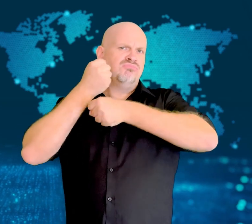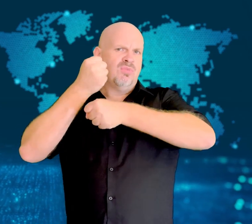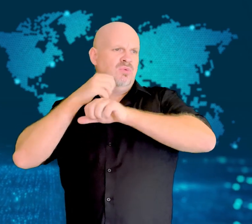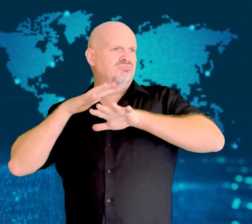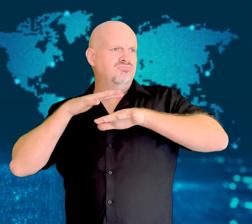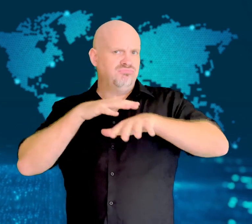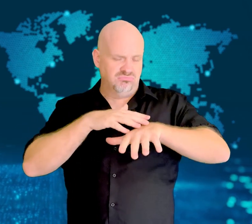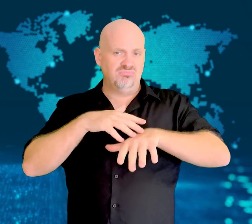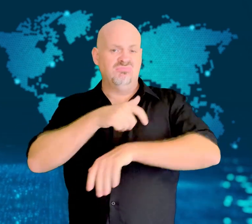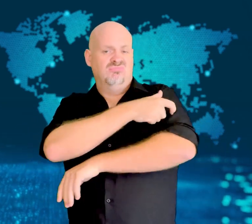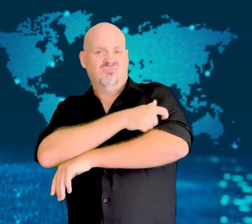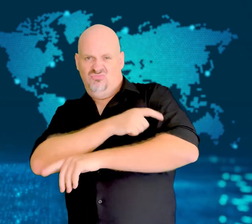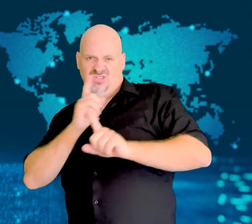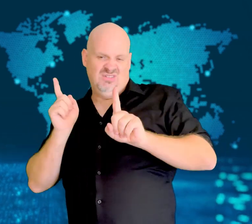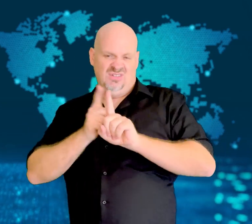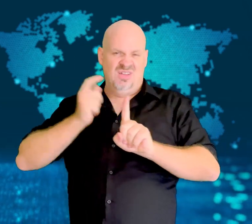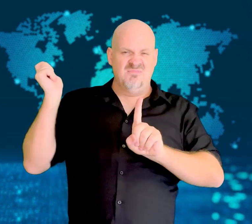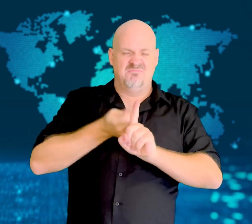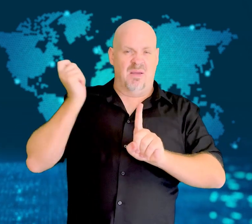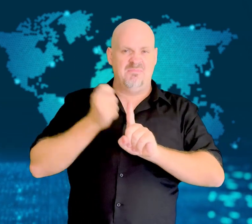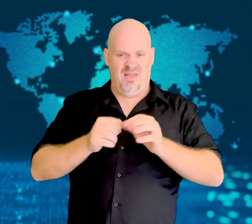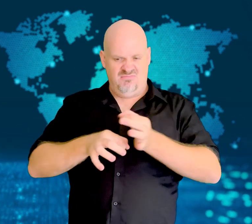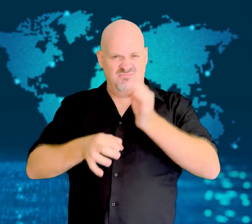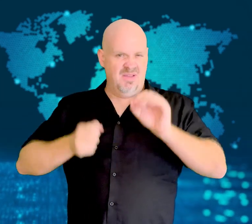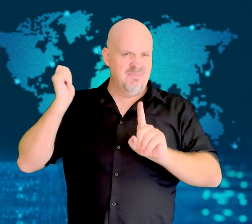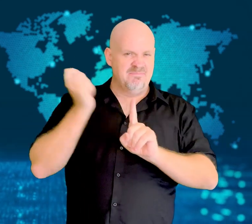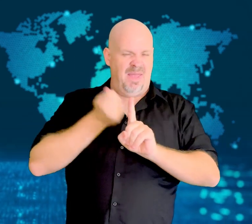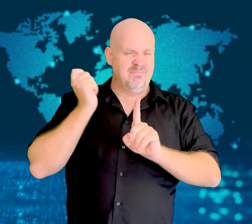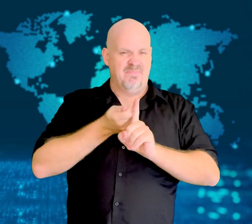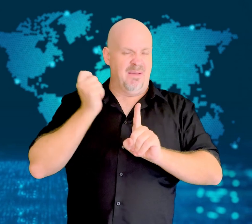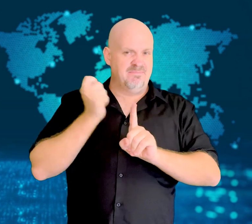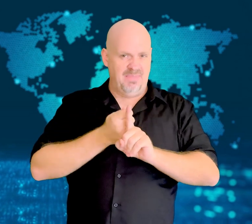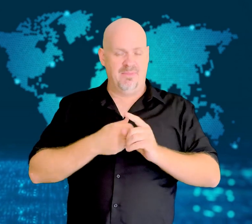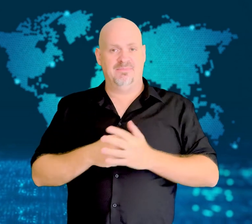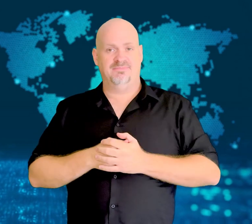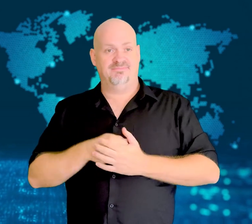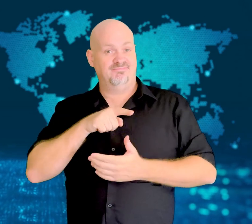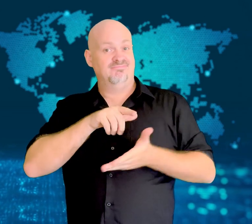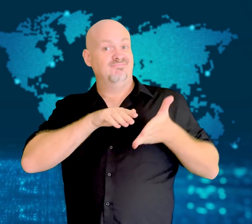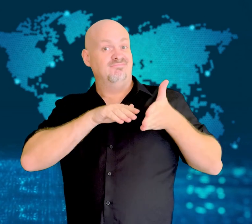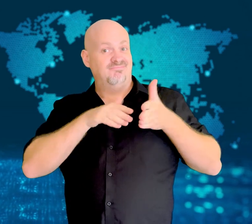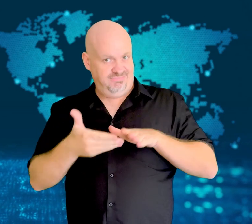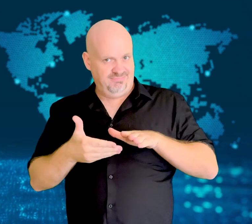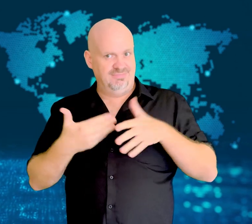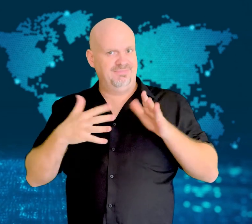Shakarami's death follows the death of Mahsa Aminia, the 22-year-old woman